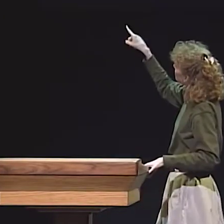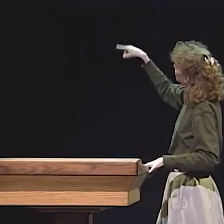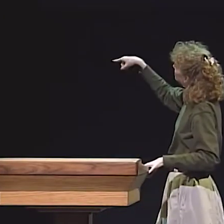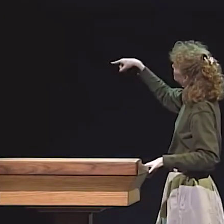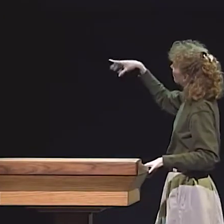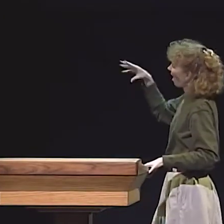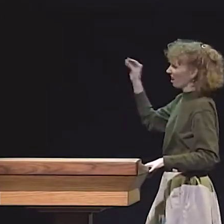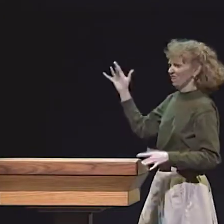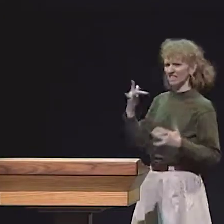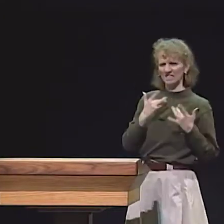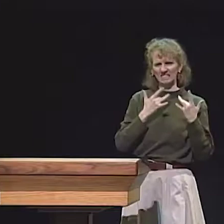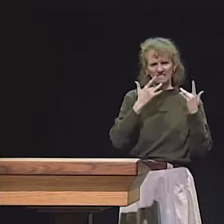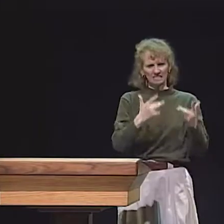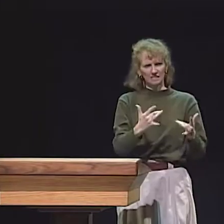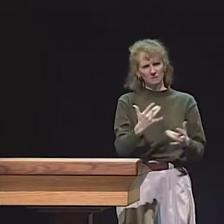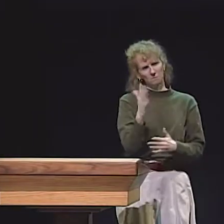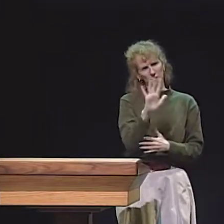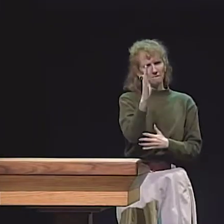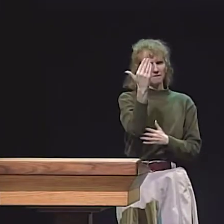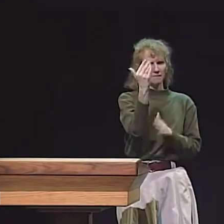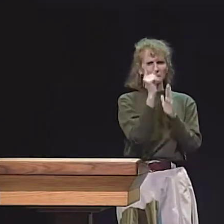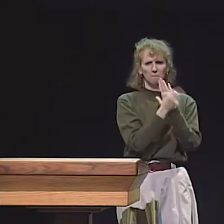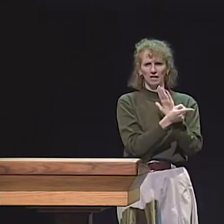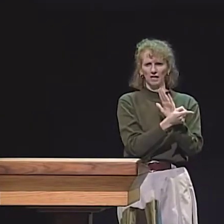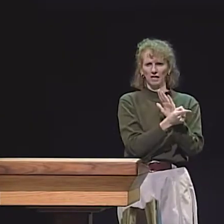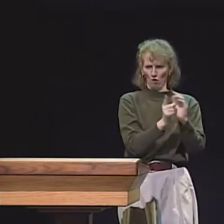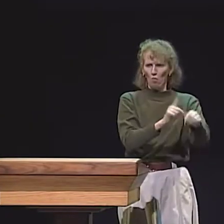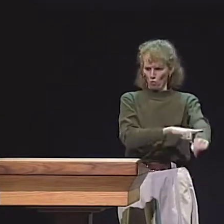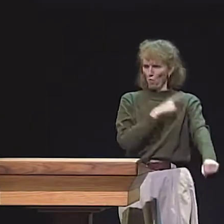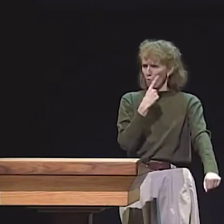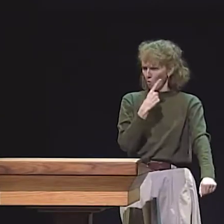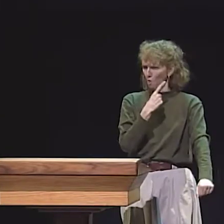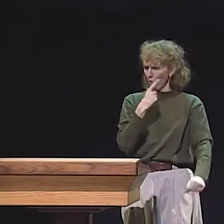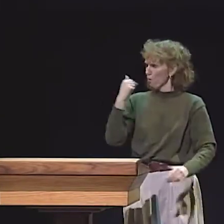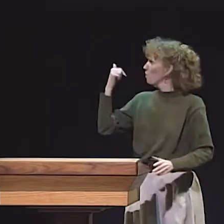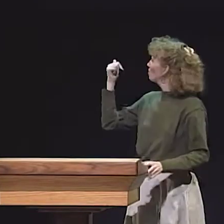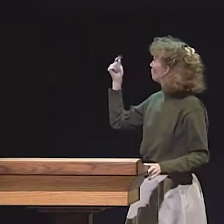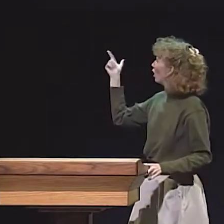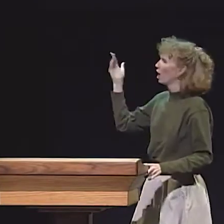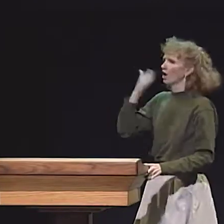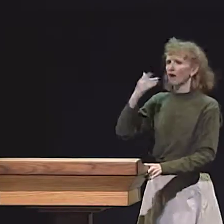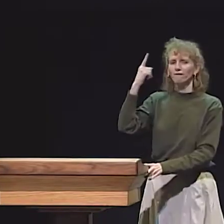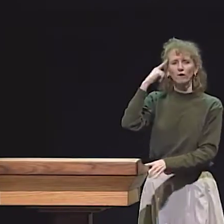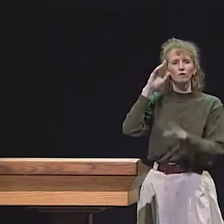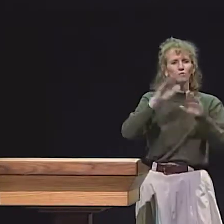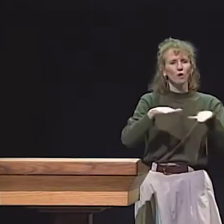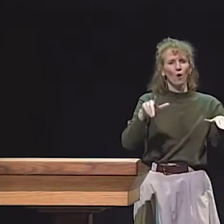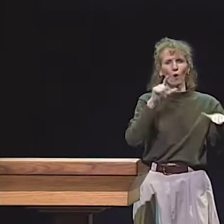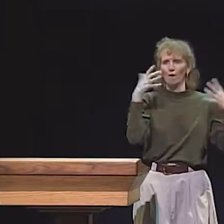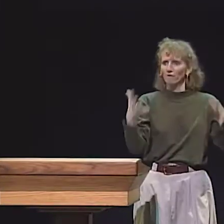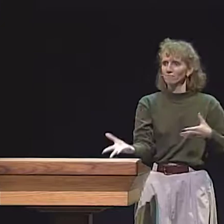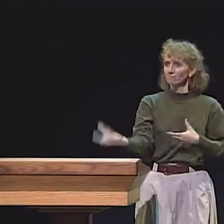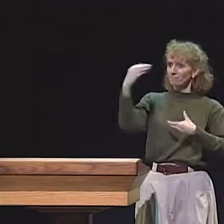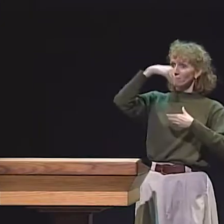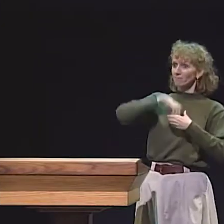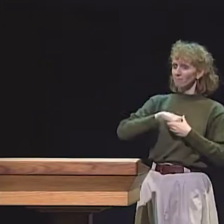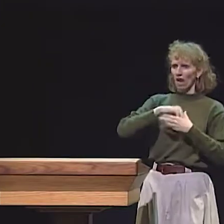YOU CAN SEE THE NAMES OF THE STORIES LISTED HERE. THESE TEND TO BE ABOUT 15 MINUTES IN LENGTH.